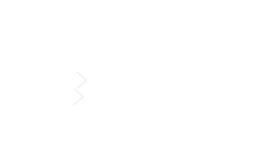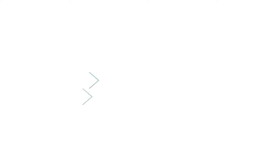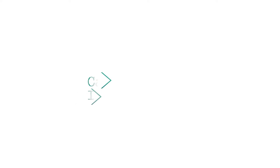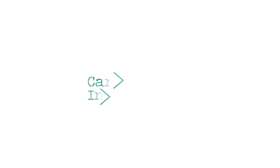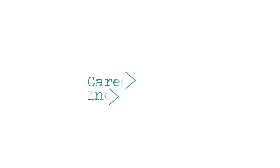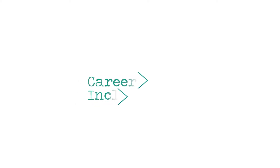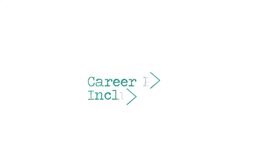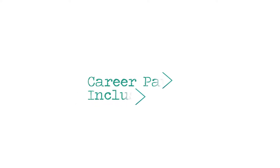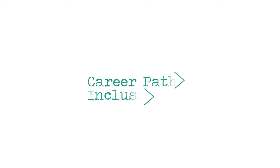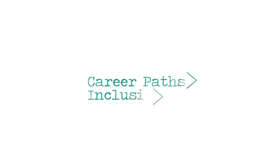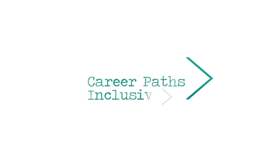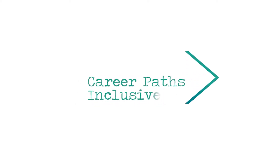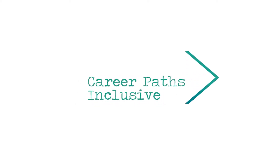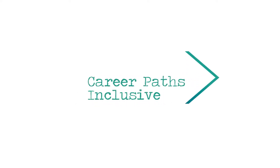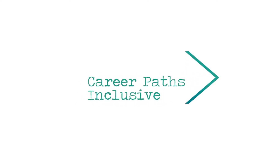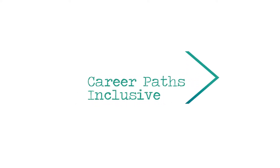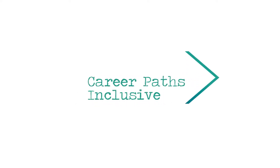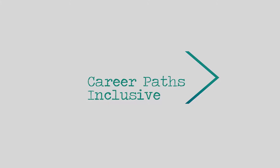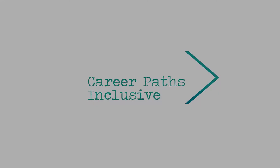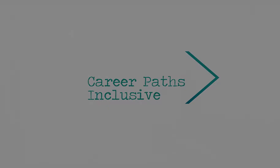Graduated health and nurse